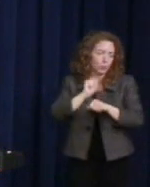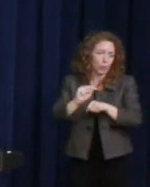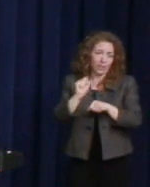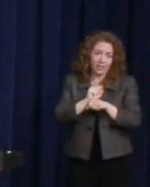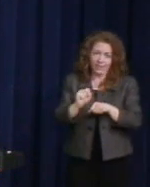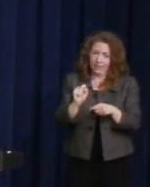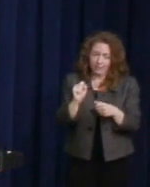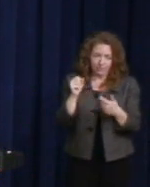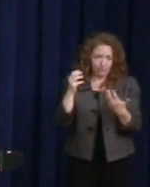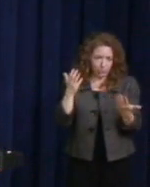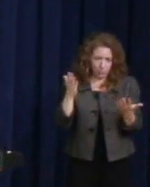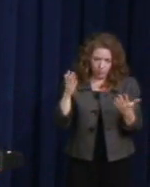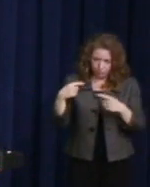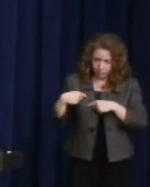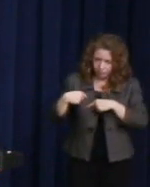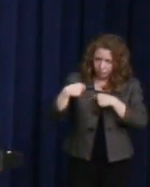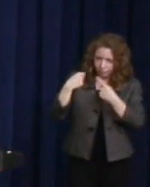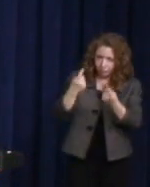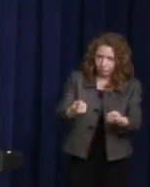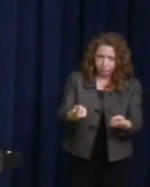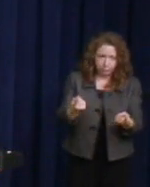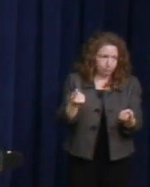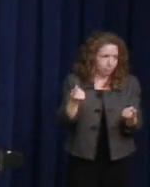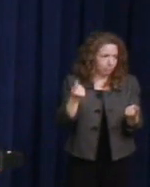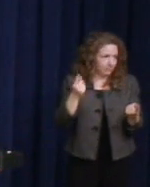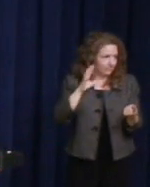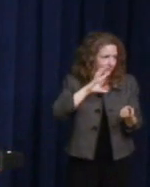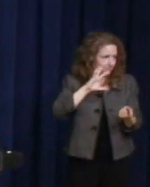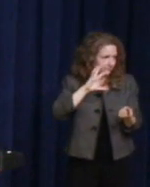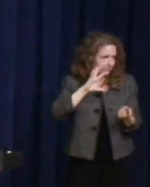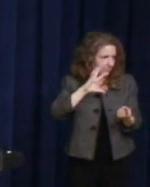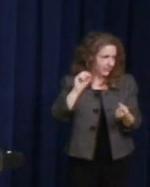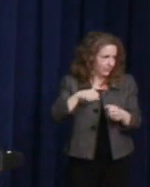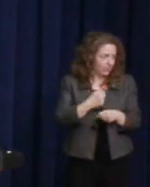around the world. Milk Foundation volunteers work with